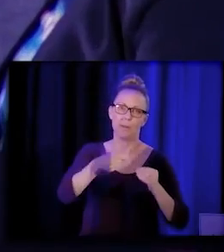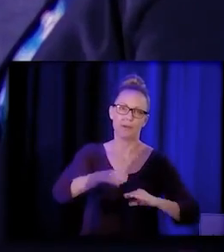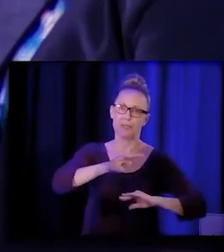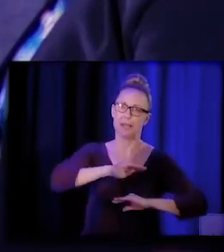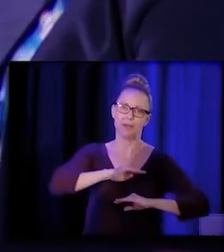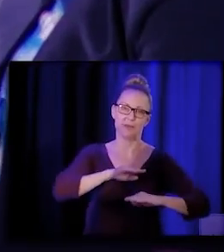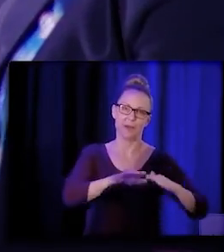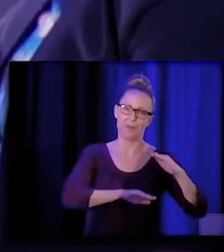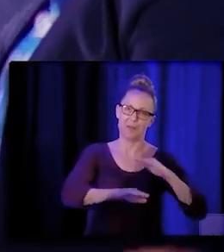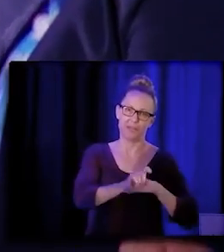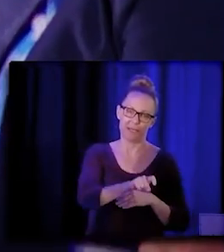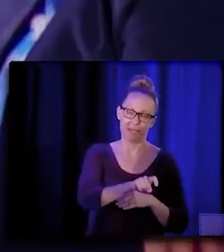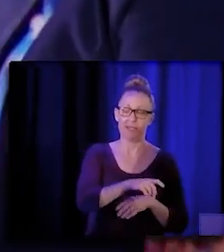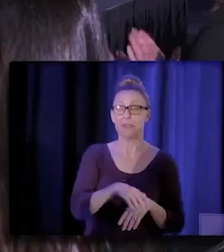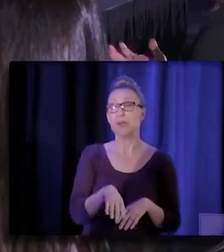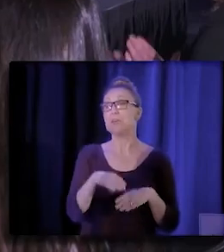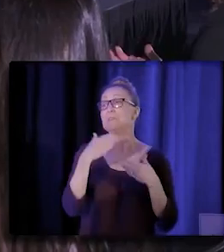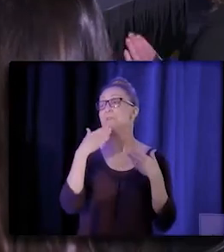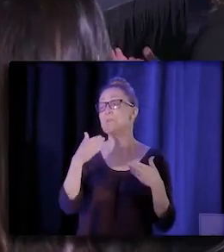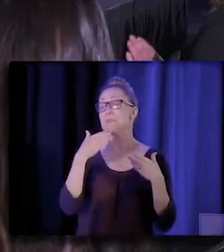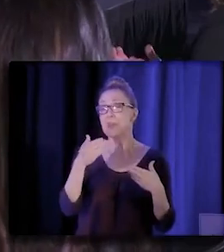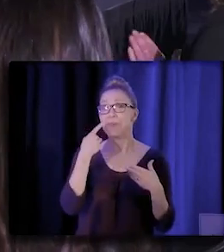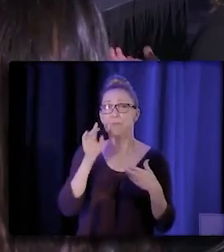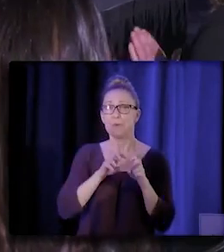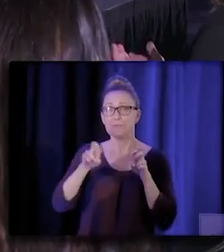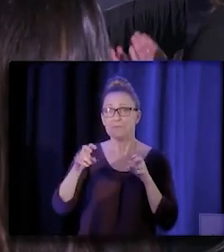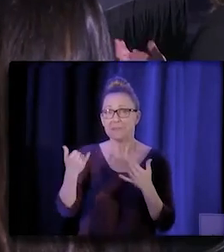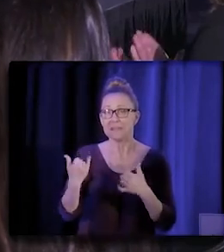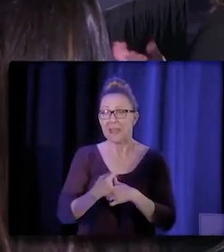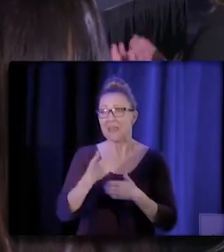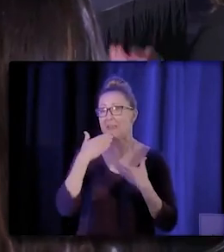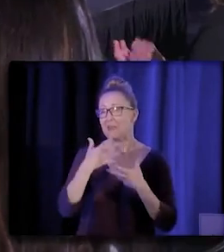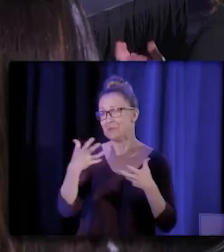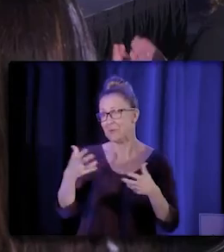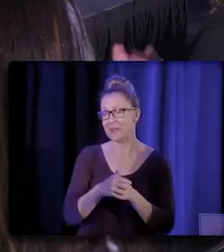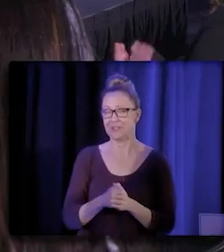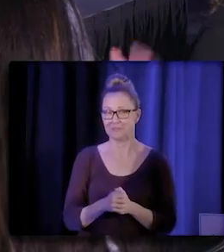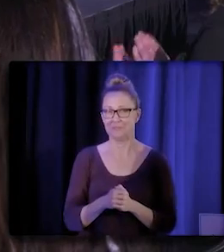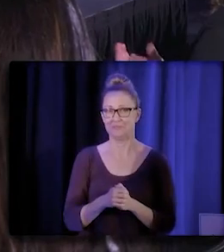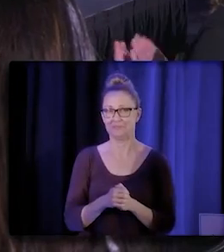for their wonderful words today. (audience applauding)